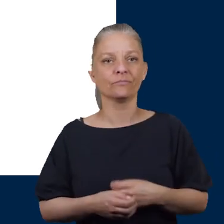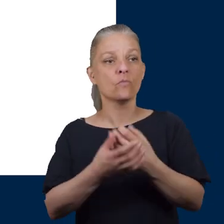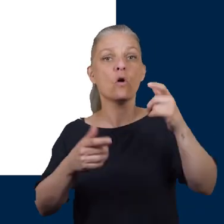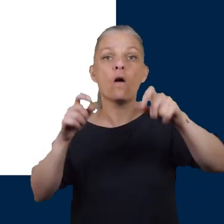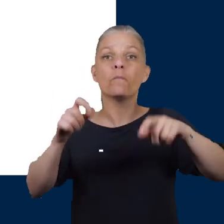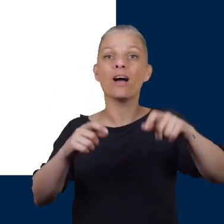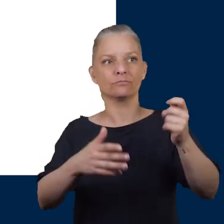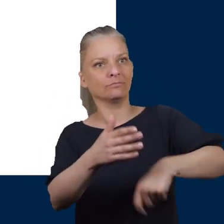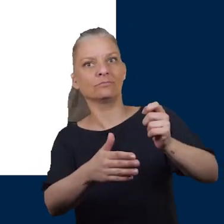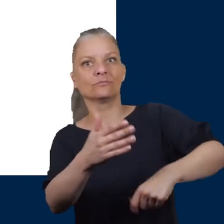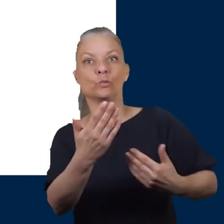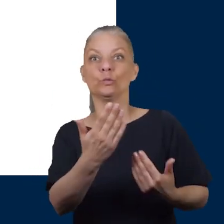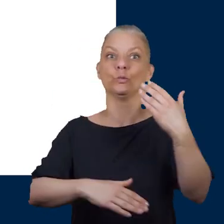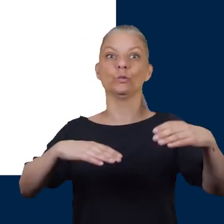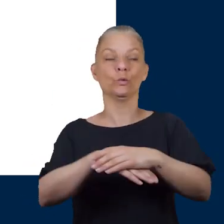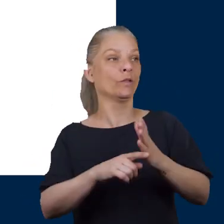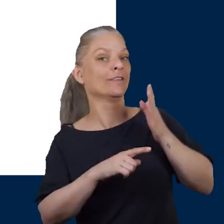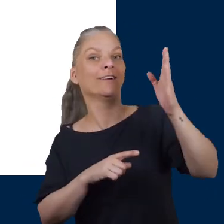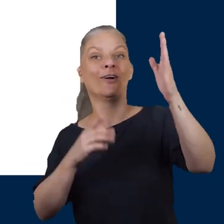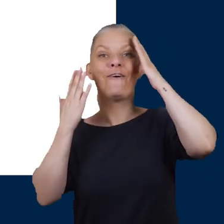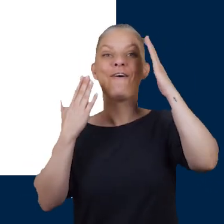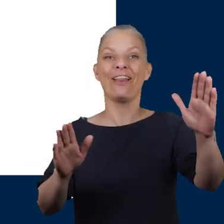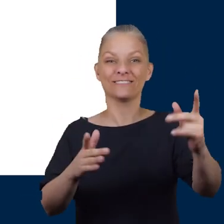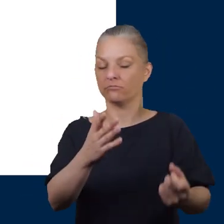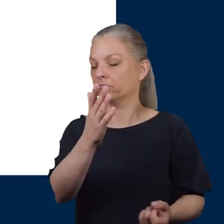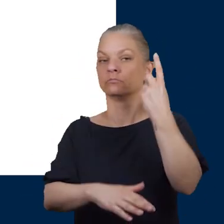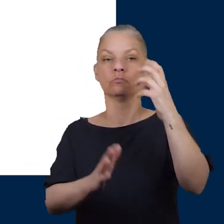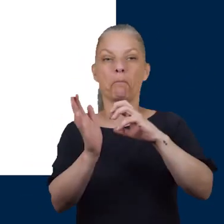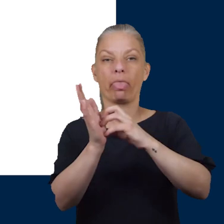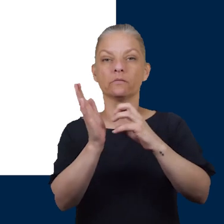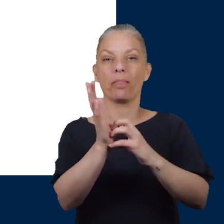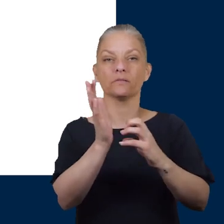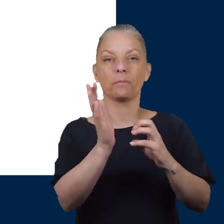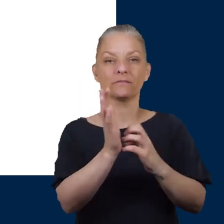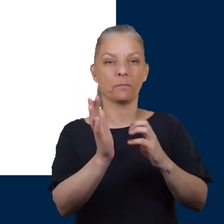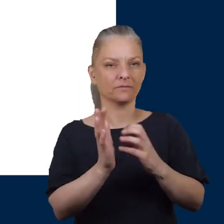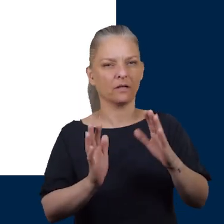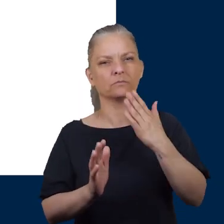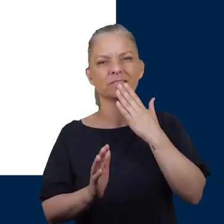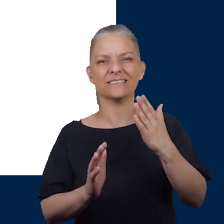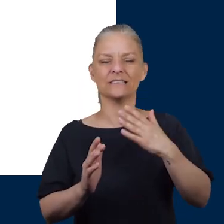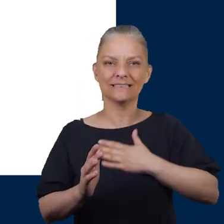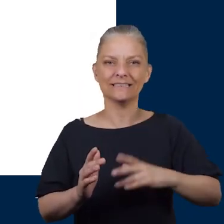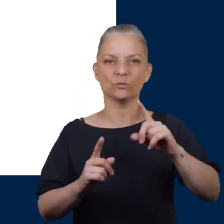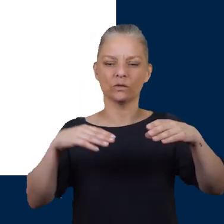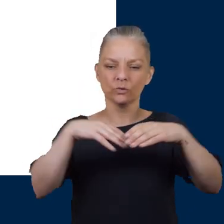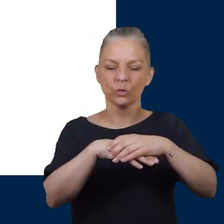Lots of patients get new shoes go on holiday and end up with a blister in their foot so just try and make sure you've broken the shoes in properly.